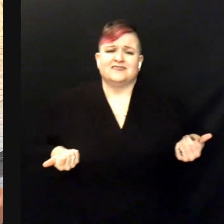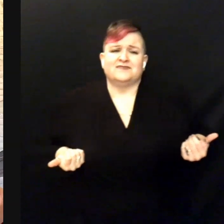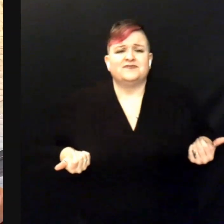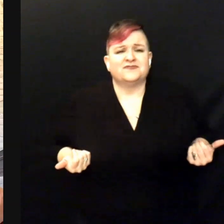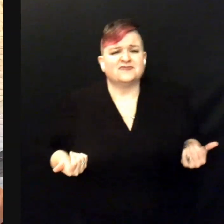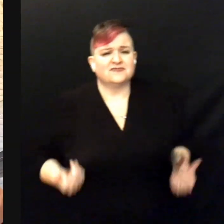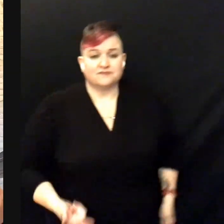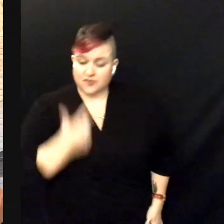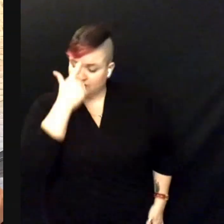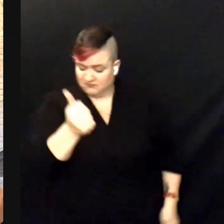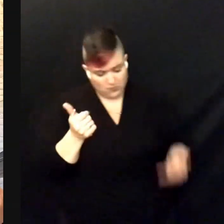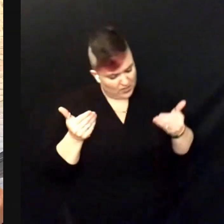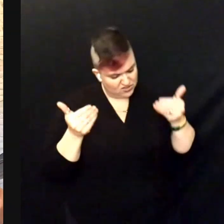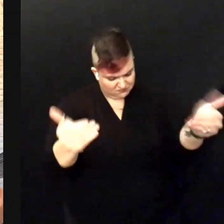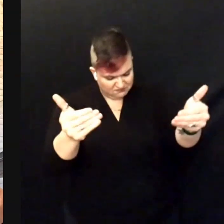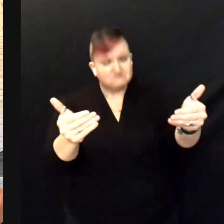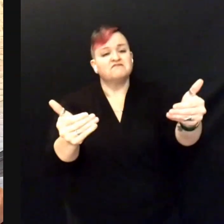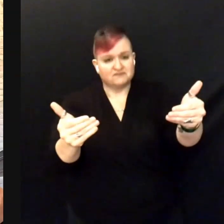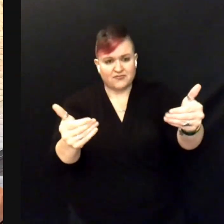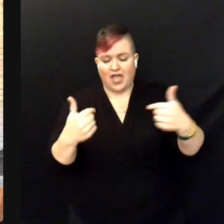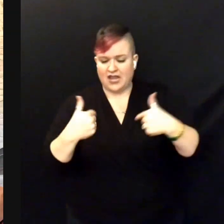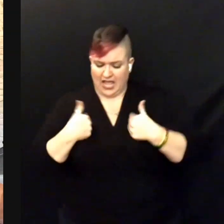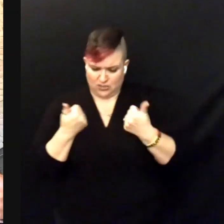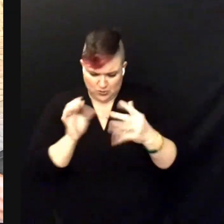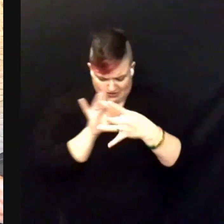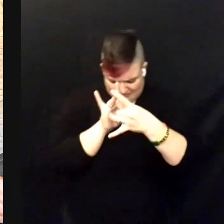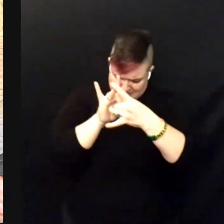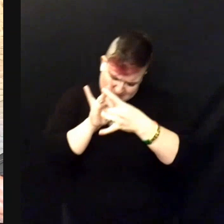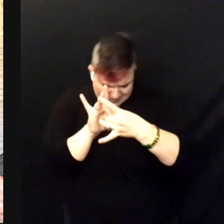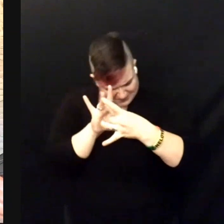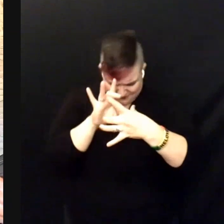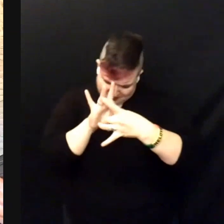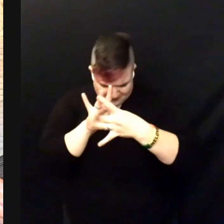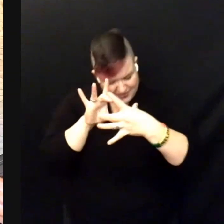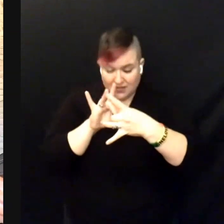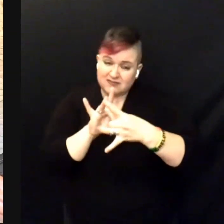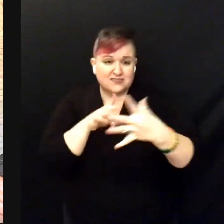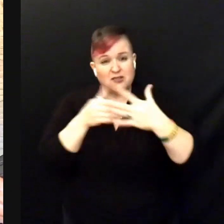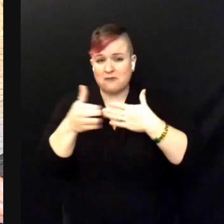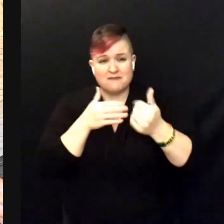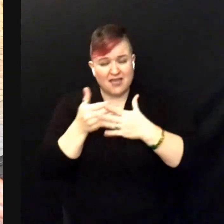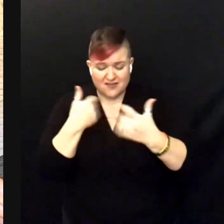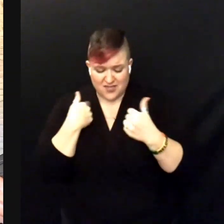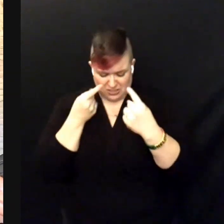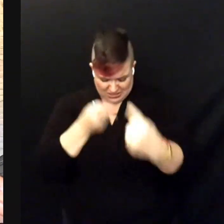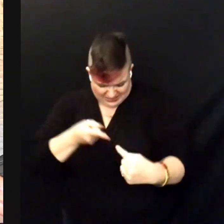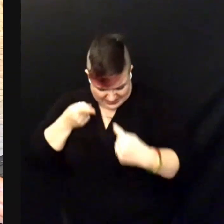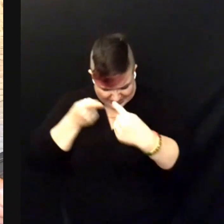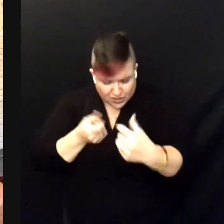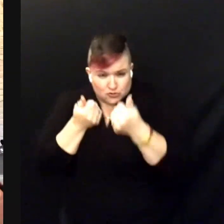Do what I can't, no matter how I try